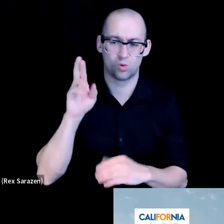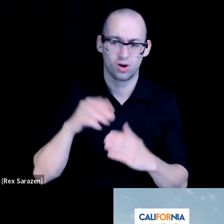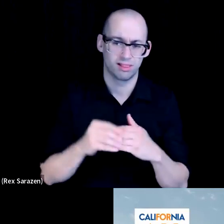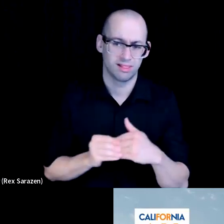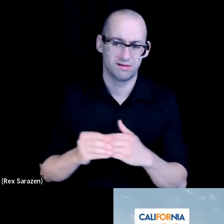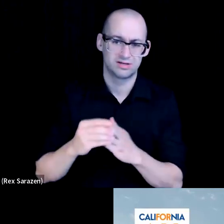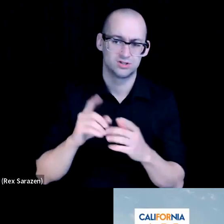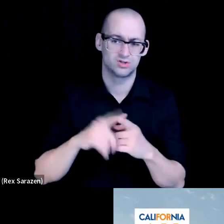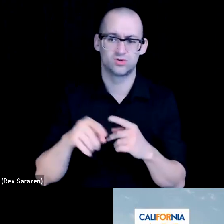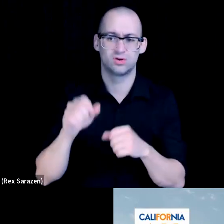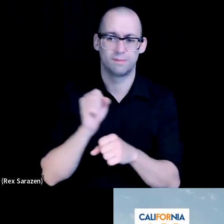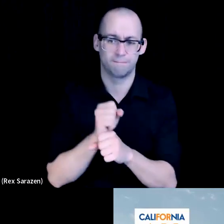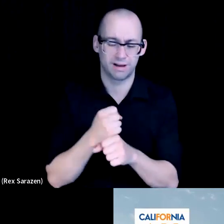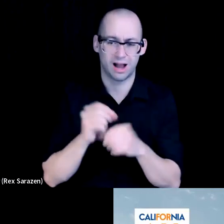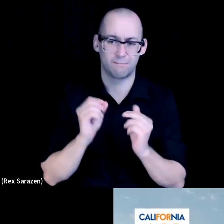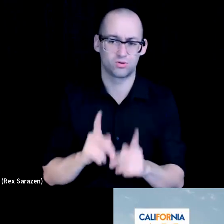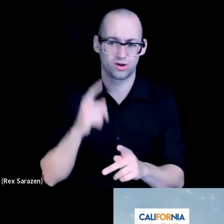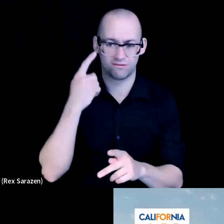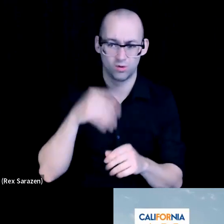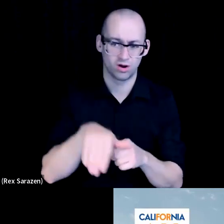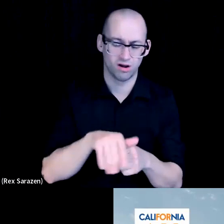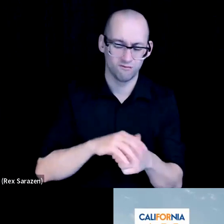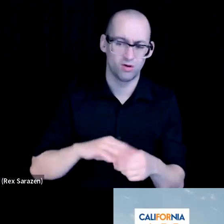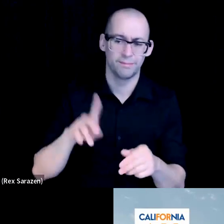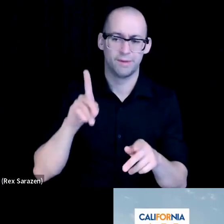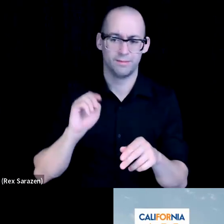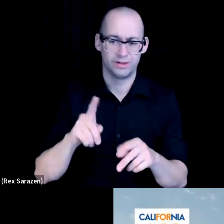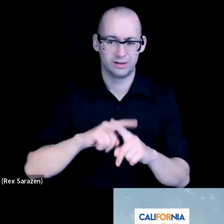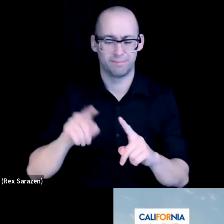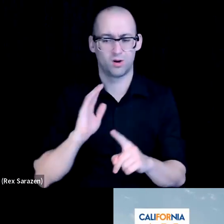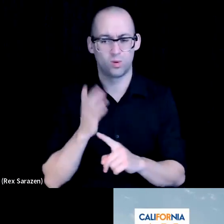for covering populations, but that we don't stop it.